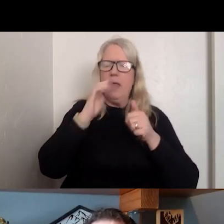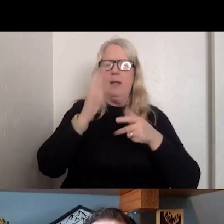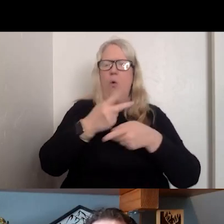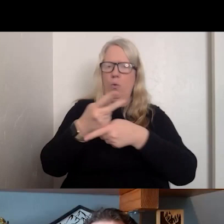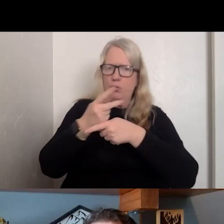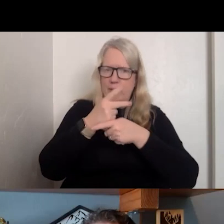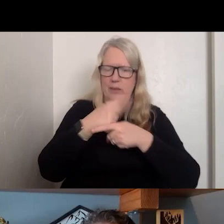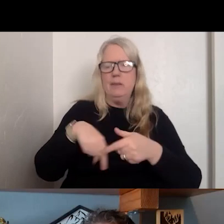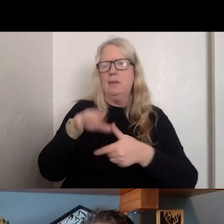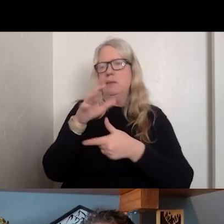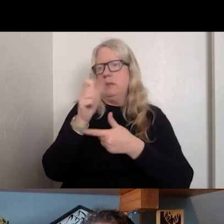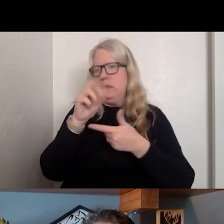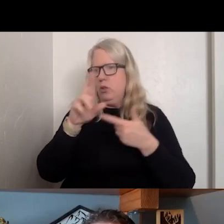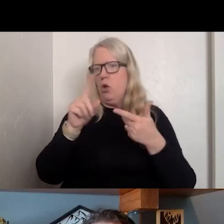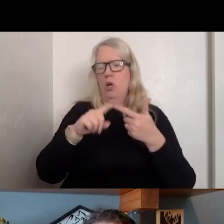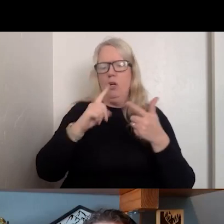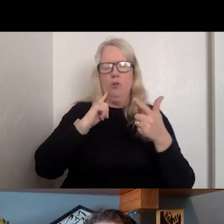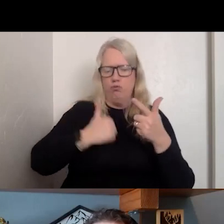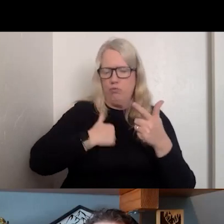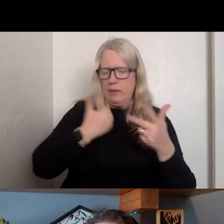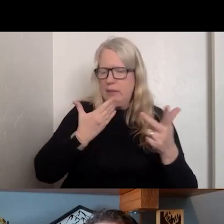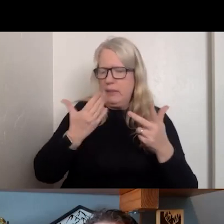REIMBURSMENT FOR THE STATE IS ER AND MEN TALE HEALTH.